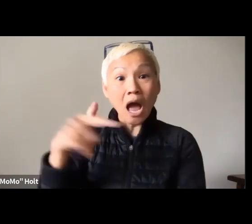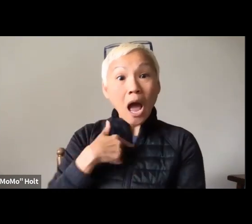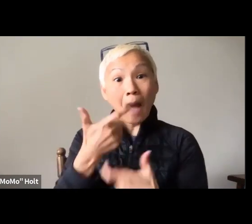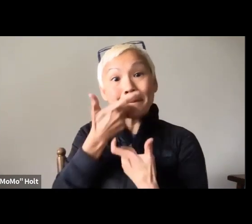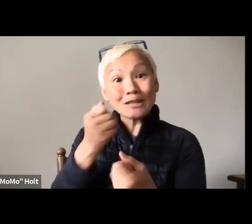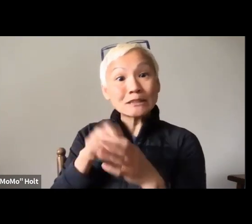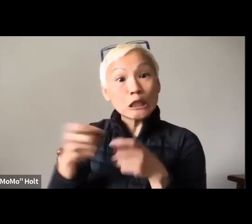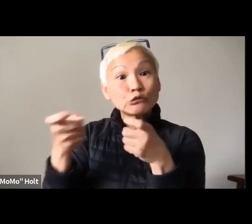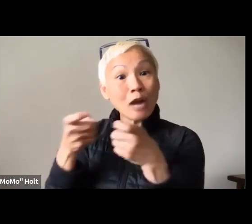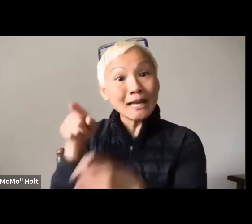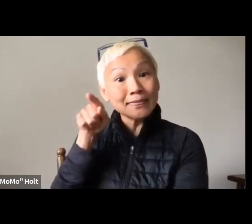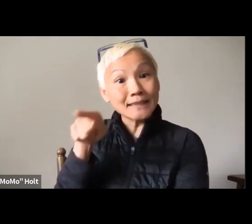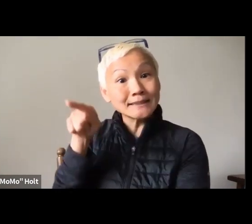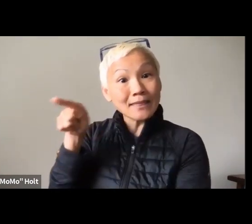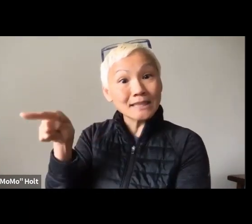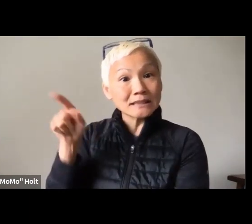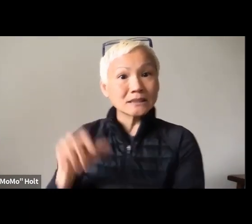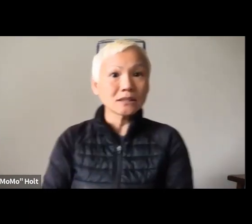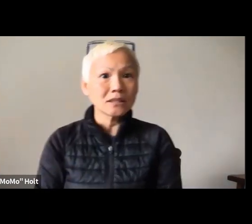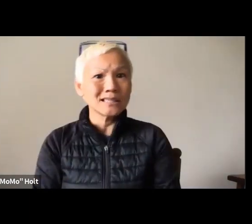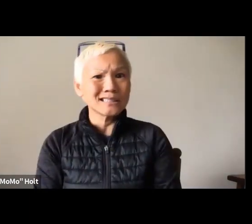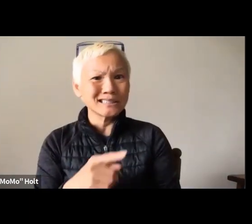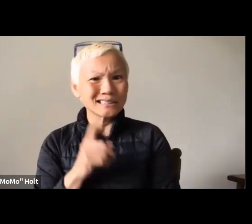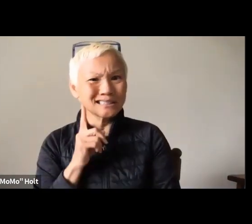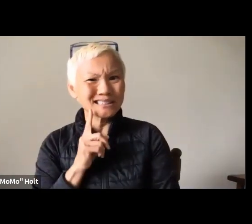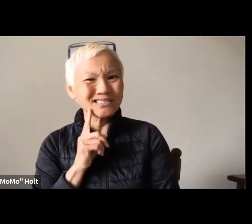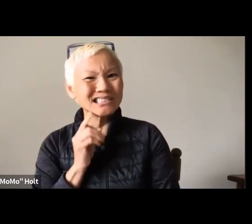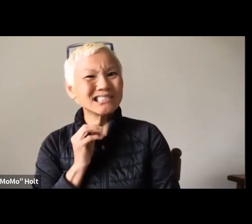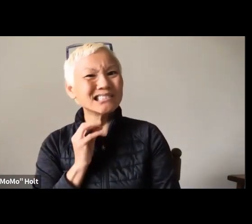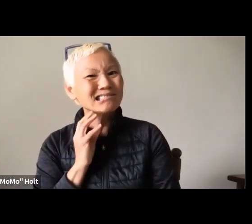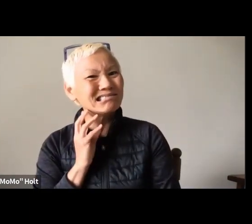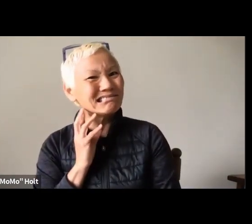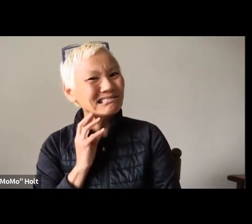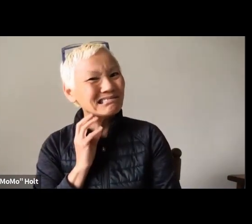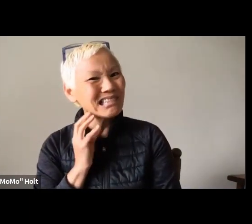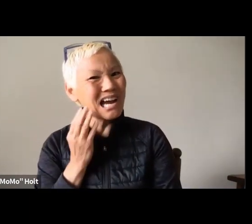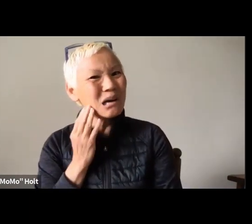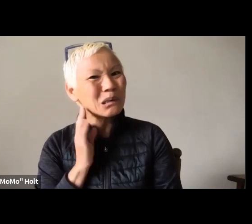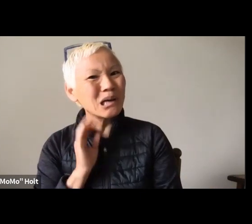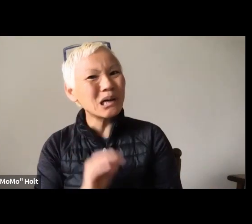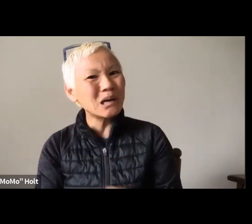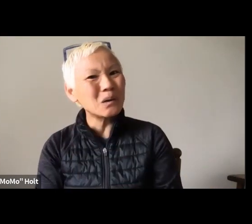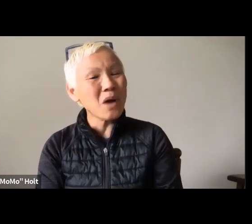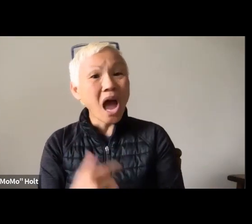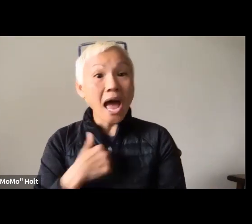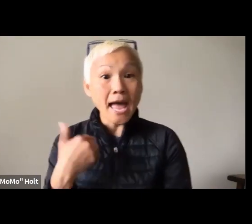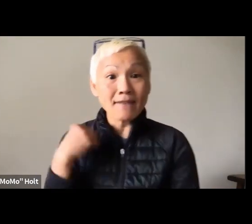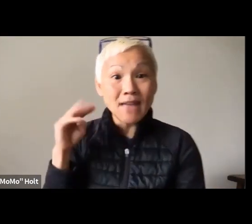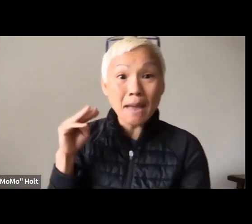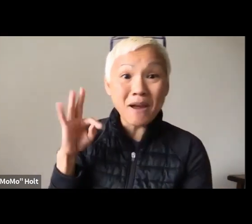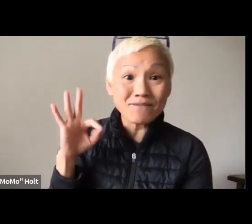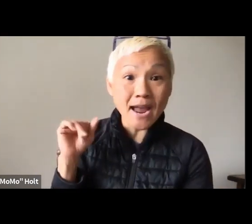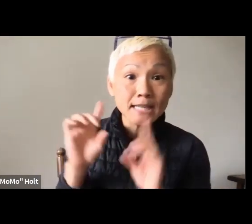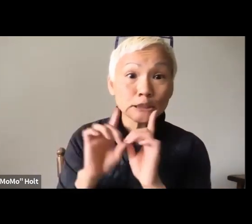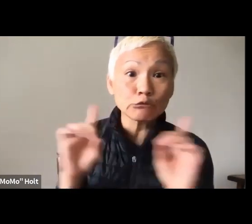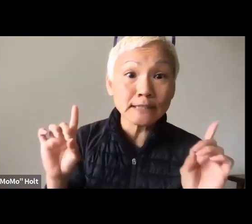So I went to the artistic director, and I said, "I would like to direct this." And the artistic director said, "Oh, you're Deaf.